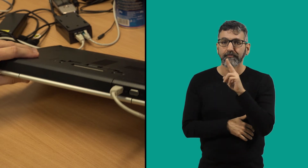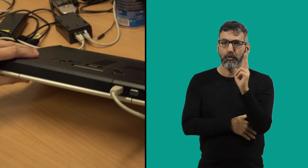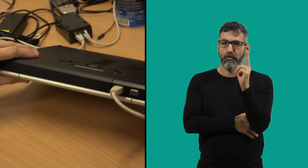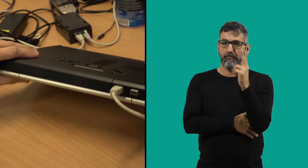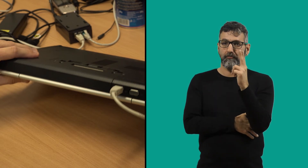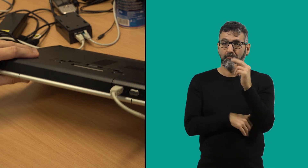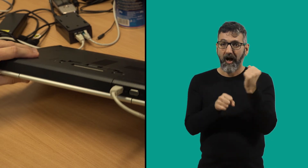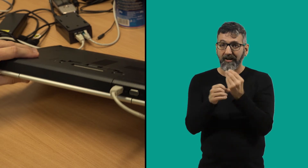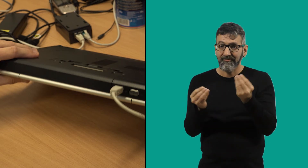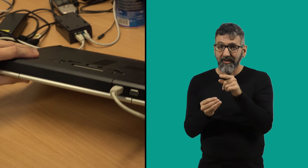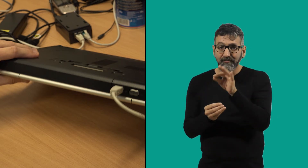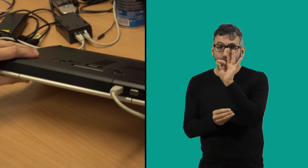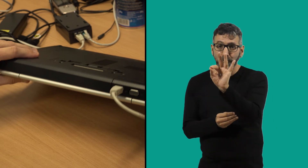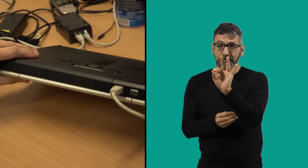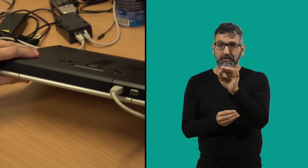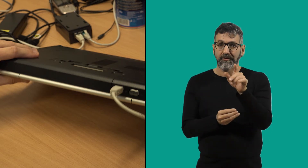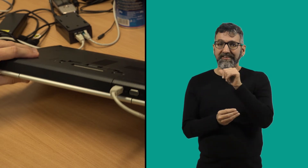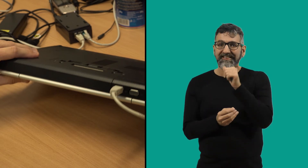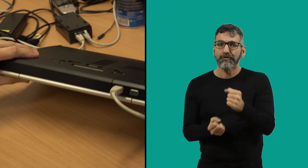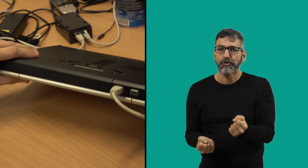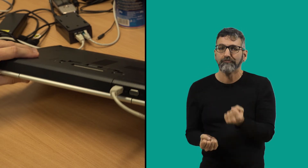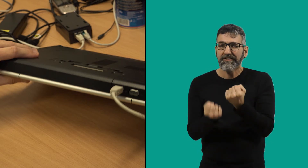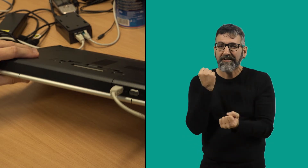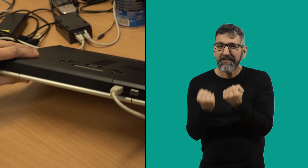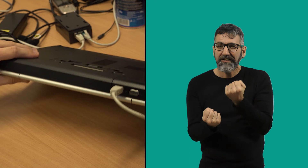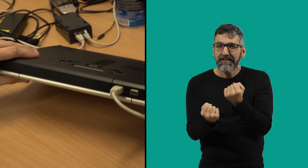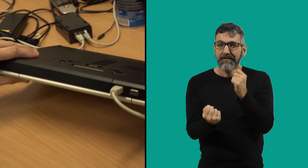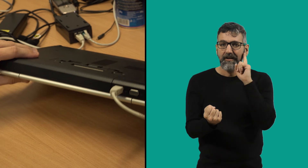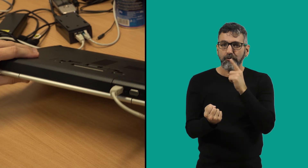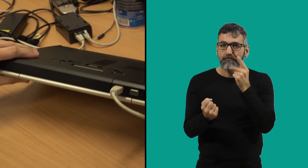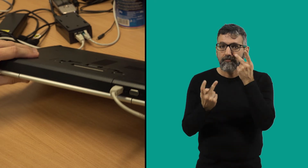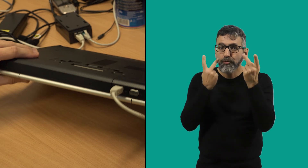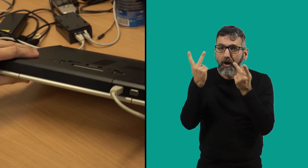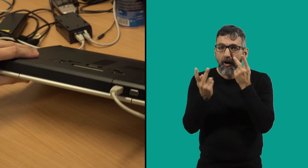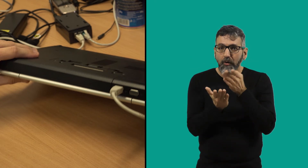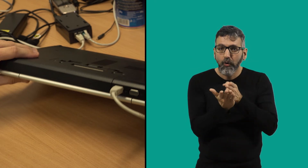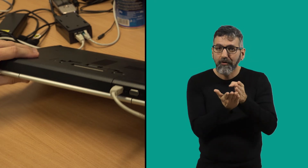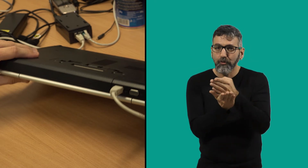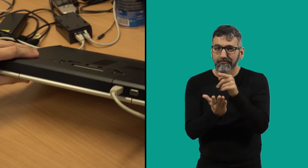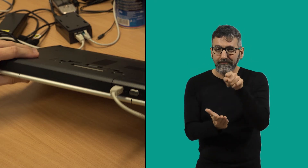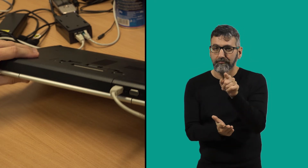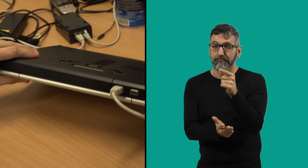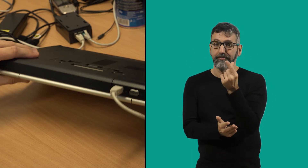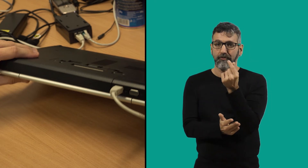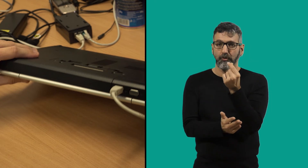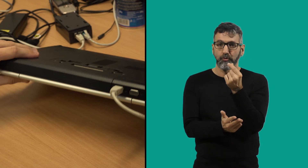Because hardware is not too difficult. Deaf people are visually oriented, which means